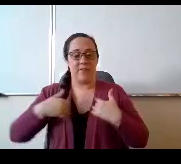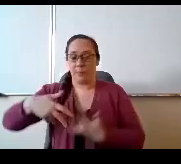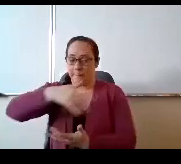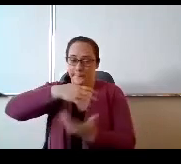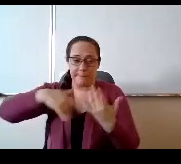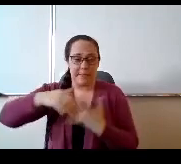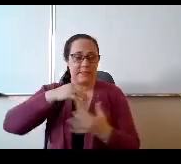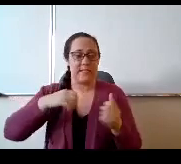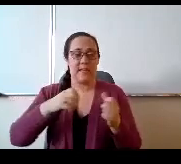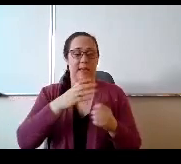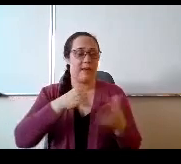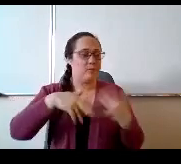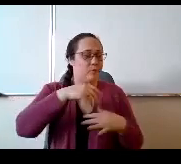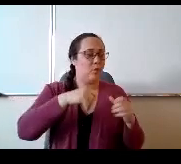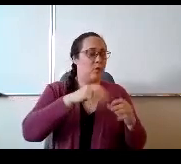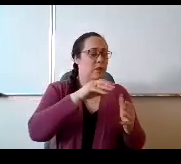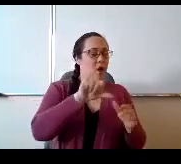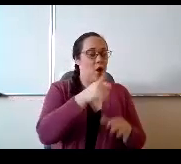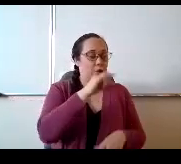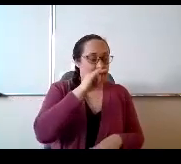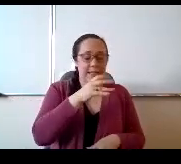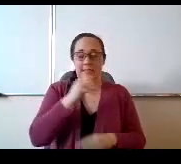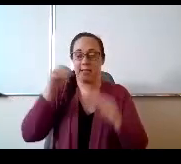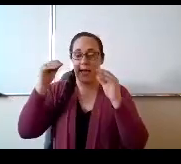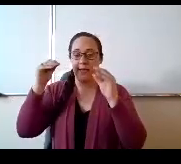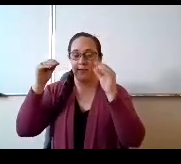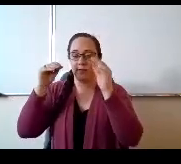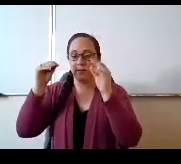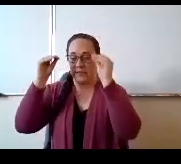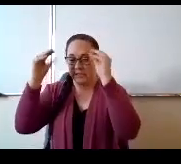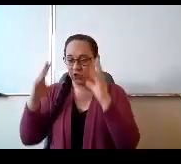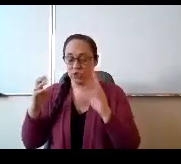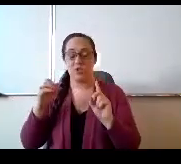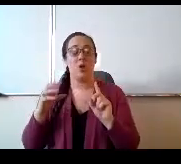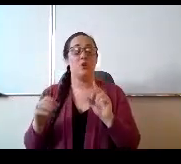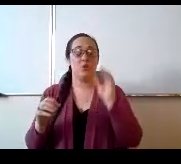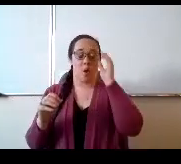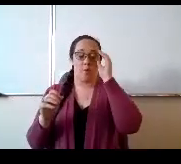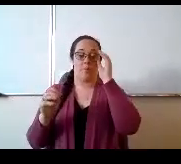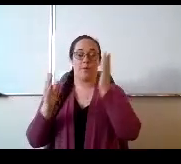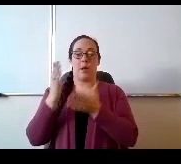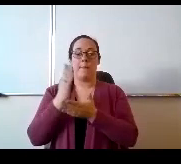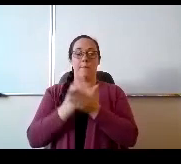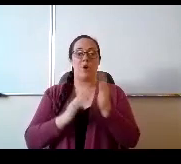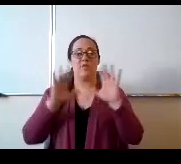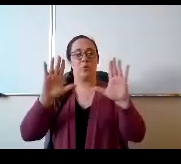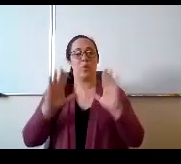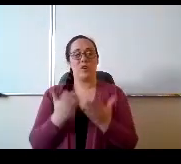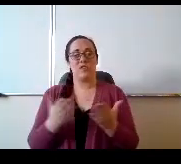other kids and having those things then. So part of the great stuff that happened last year out of the spread program